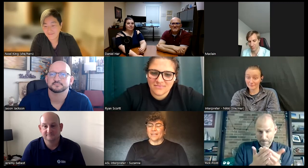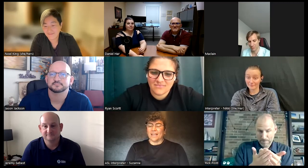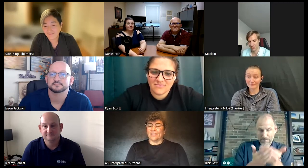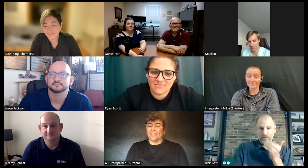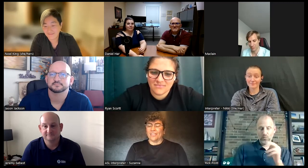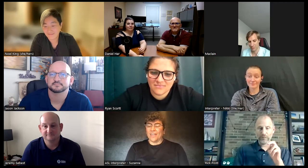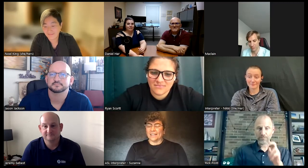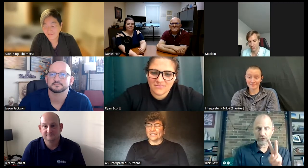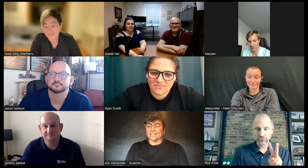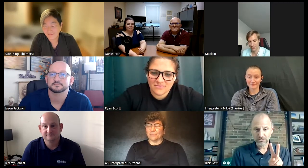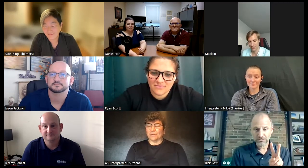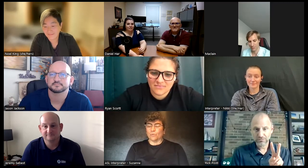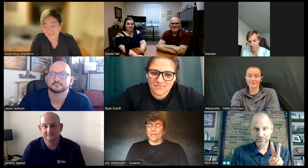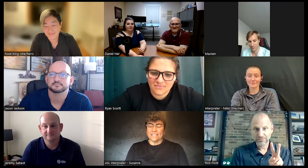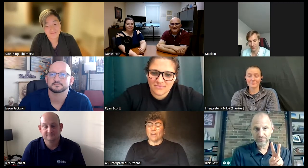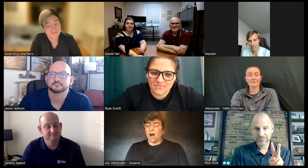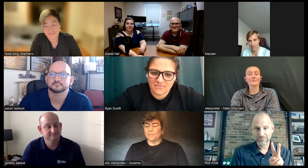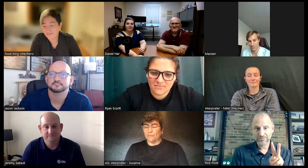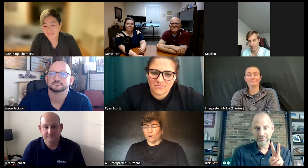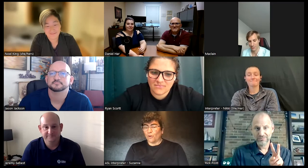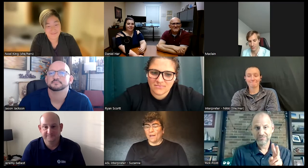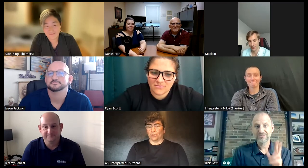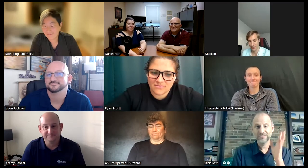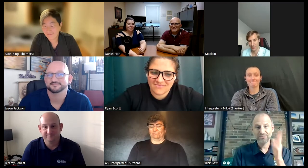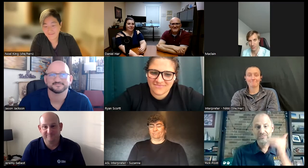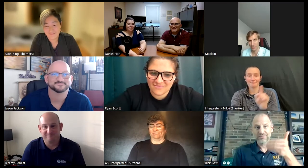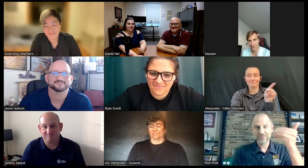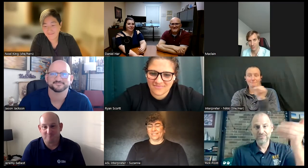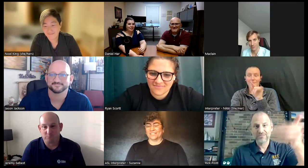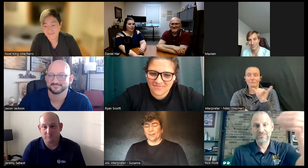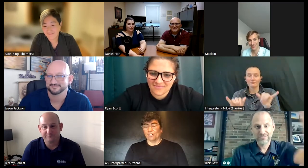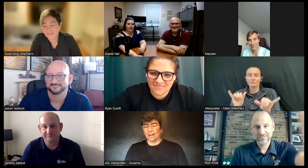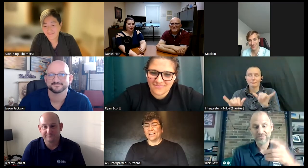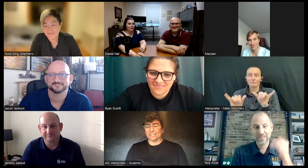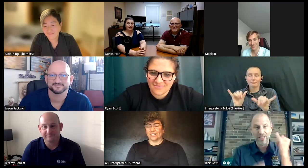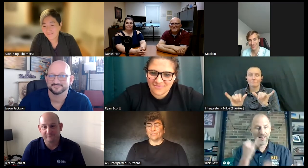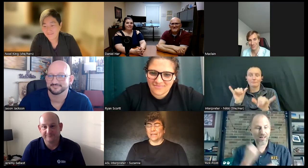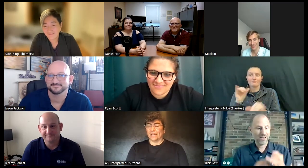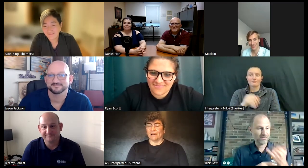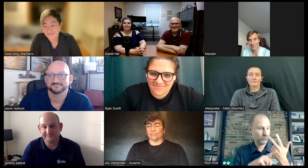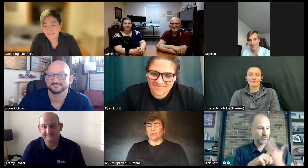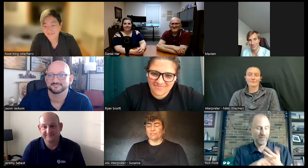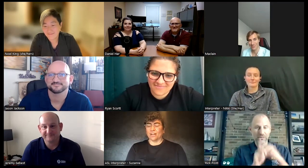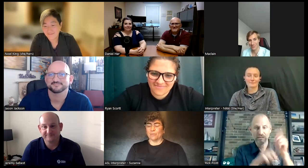and that is all before November so it's going to be a frequent flyer